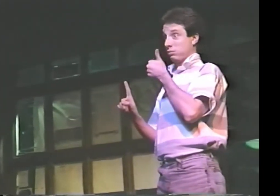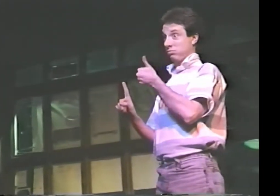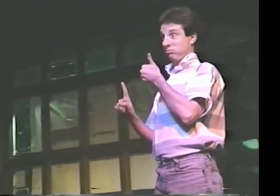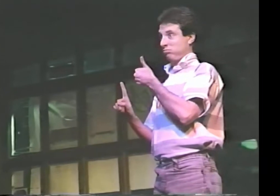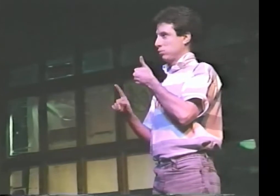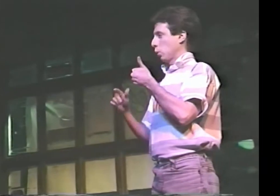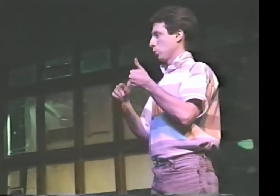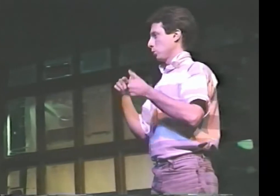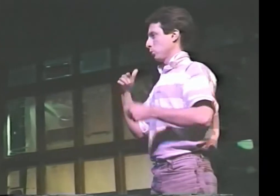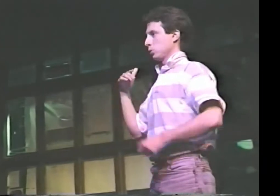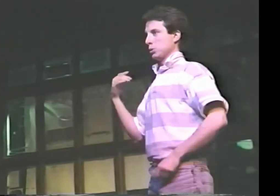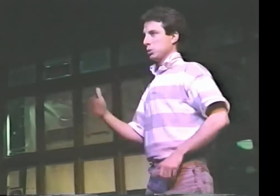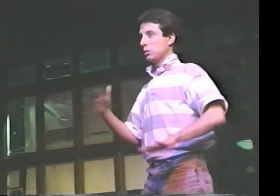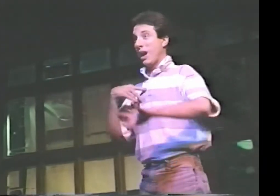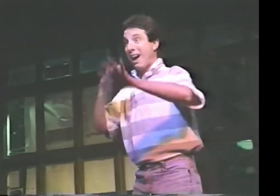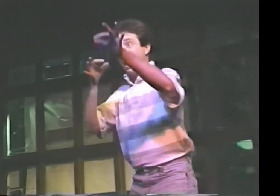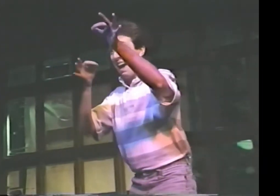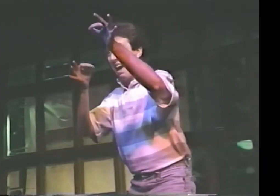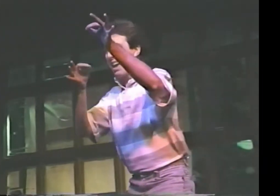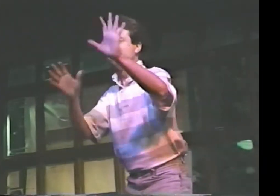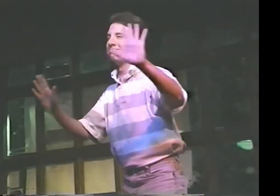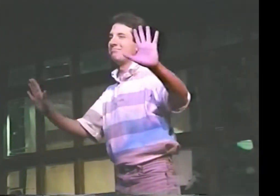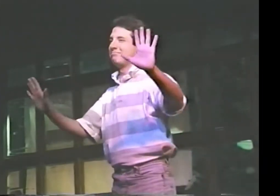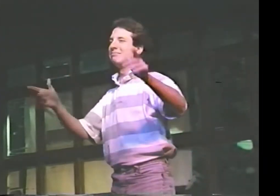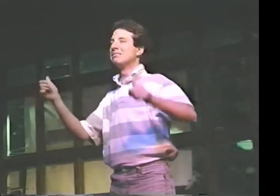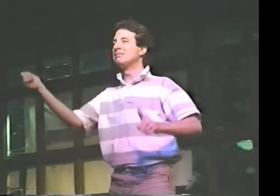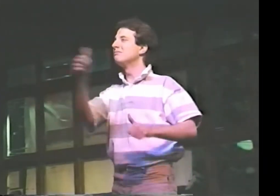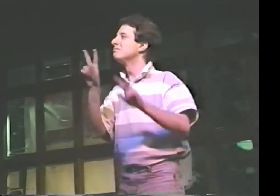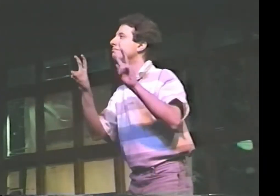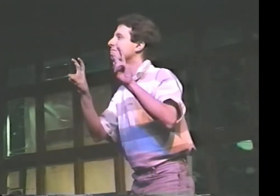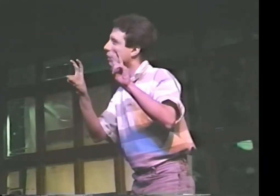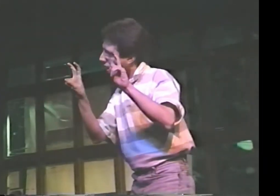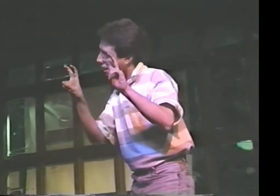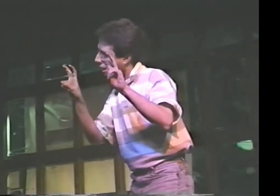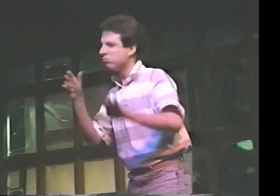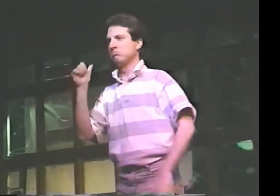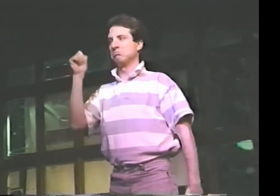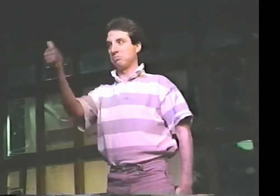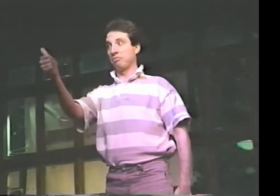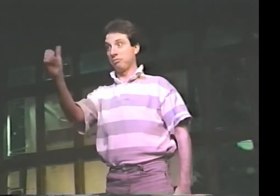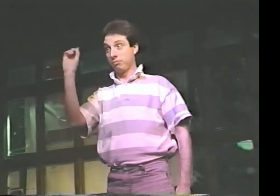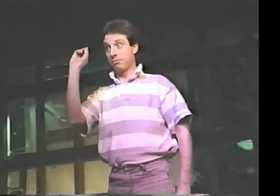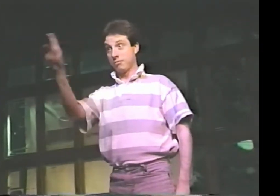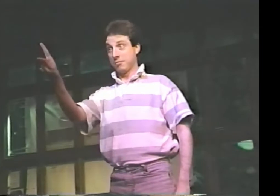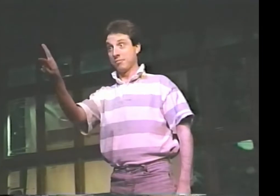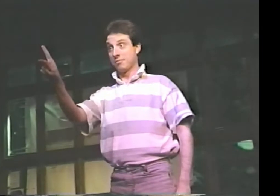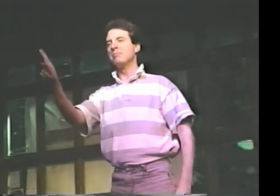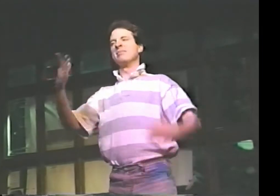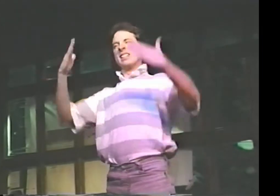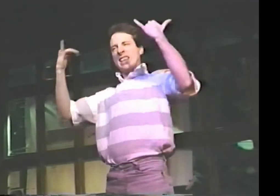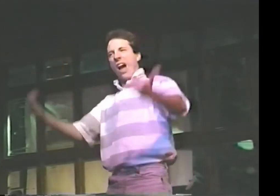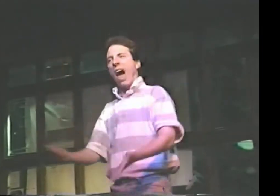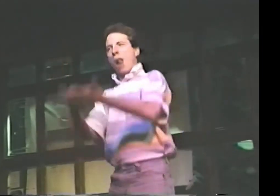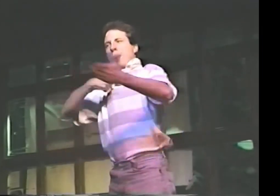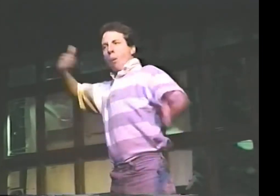SO I'M GONNA LET HER SHOW THIS FOR HERSELF. I'M NOT GONNA EXPLAIN IT BECAUSE I JUST CAN'T DO IT JUSTICE, OK?